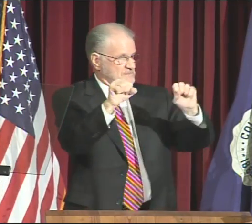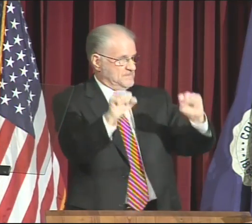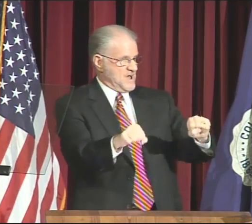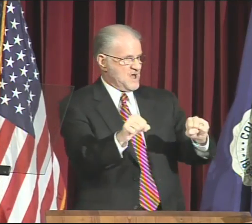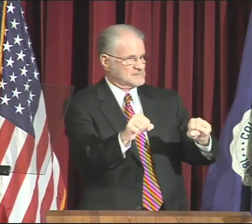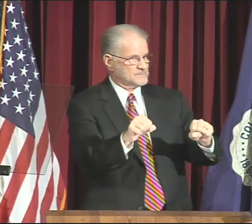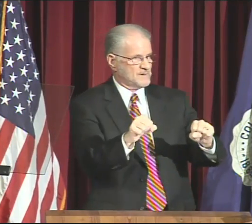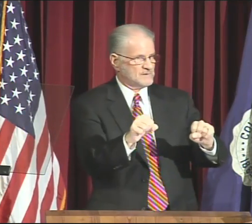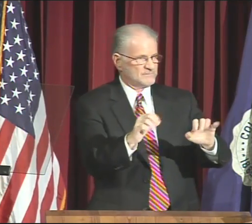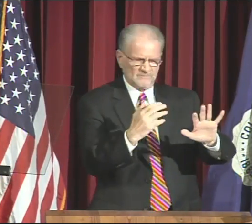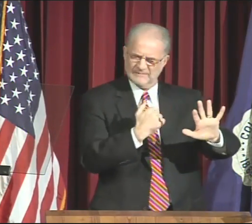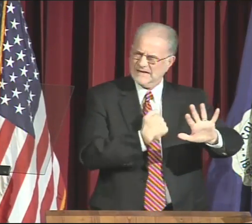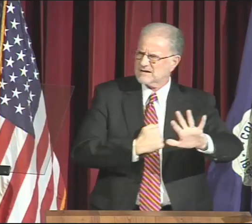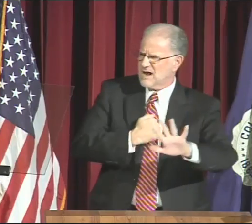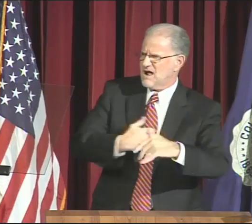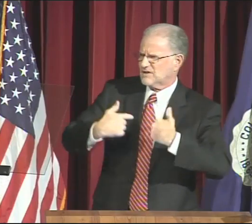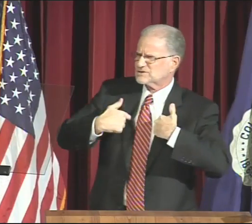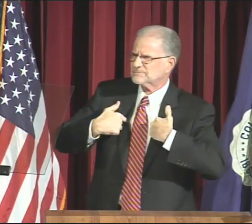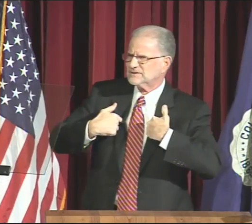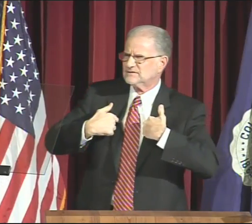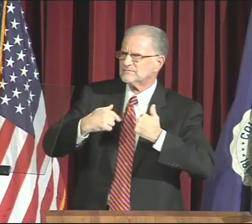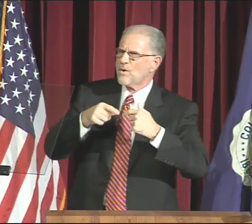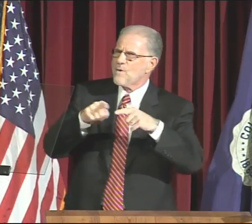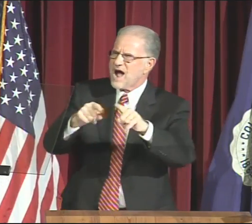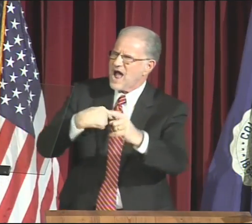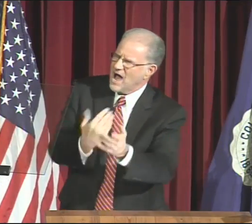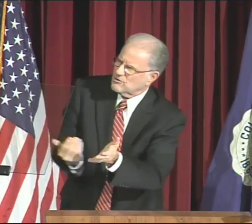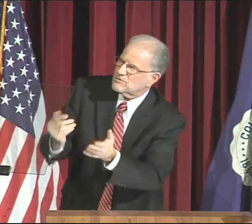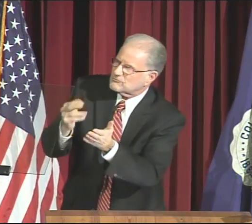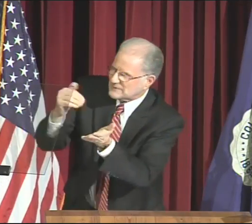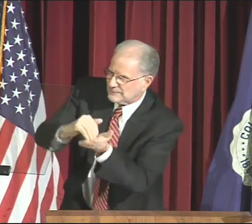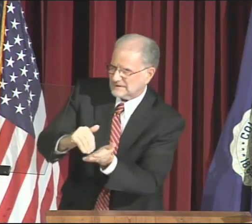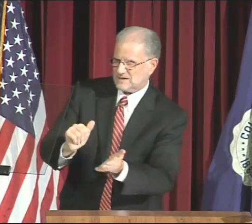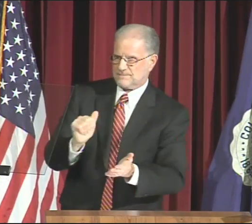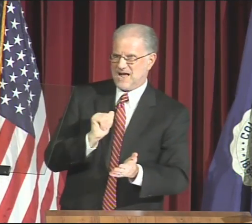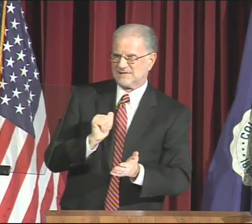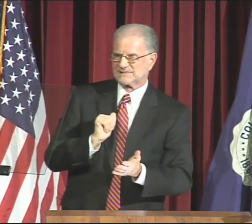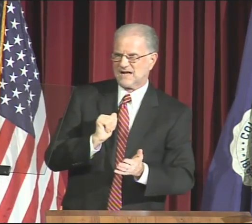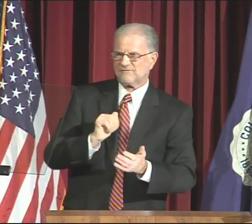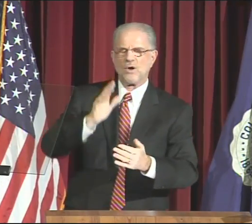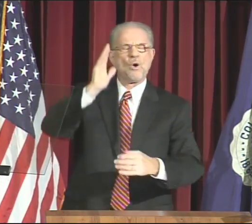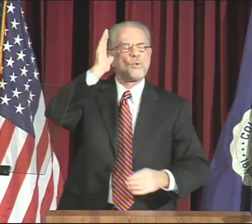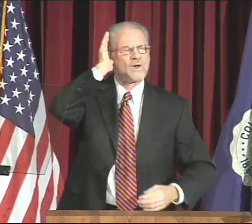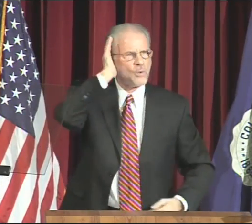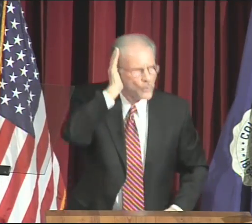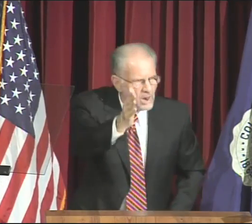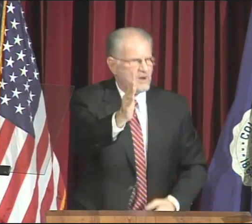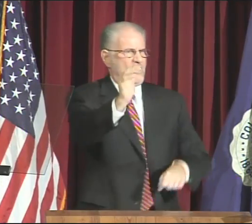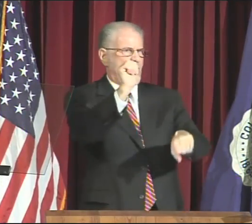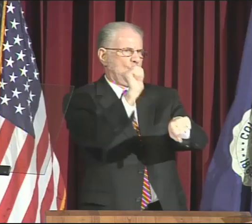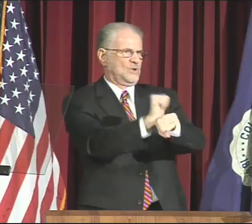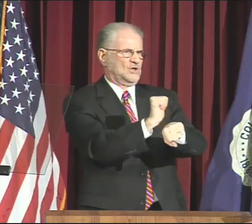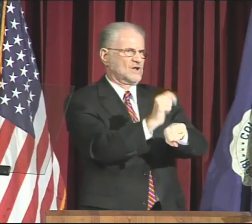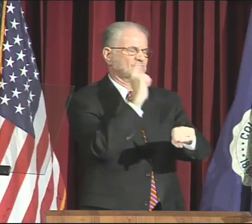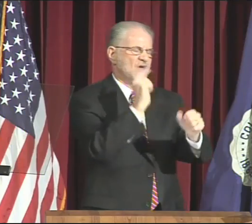for the most inclusive of environments possible. Indulge me while I repeat myself.